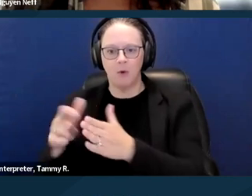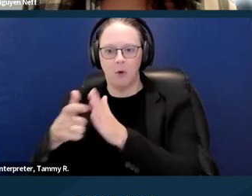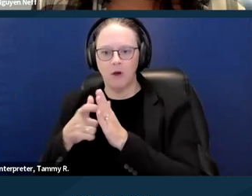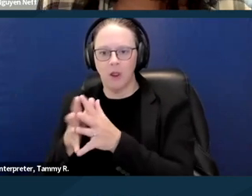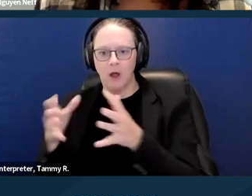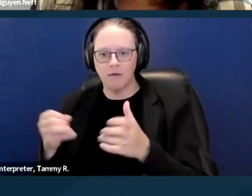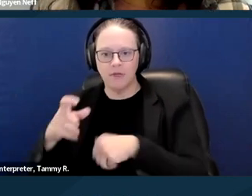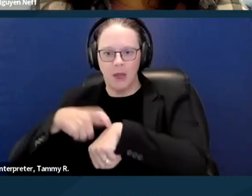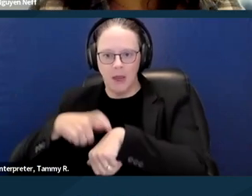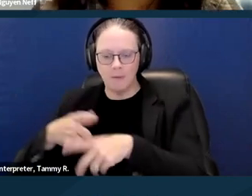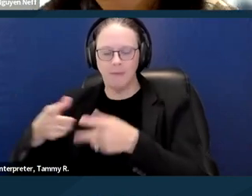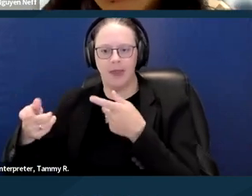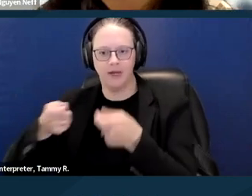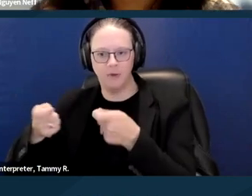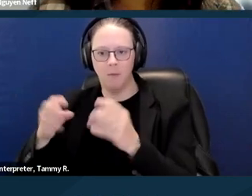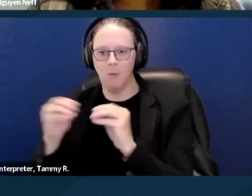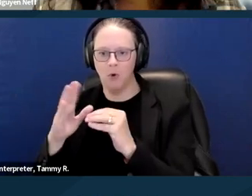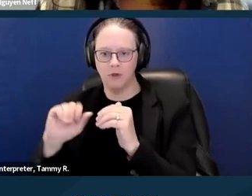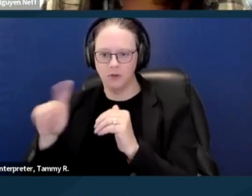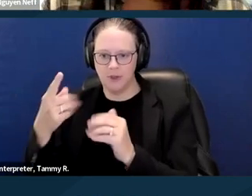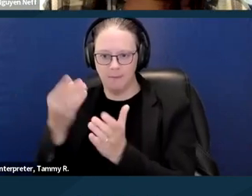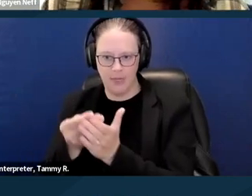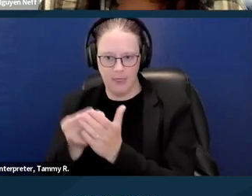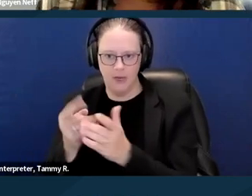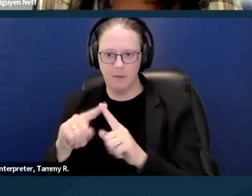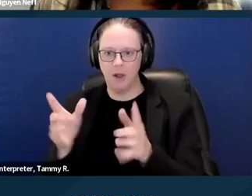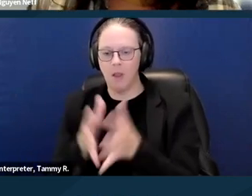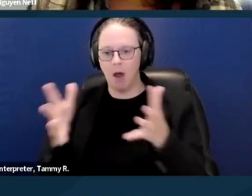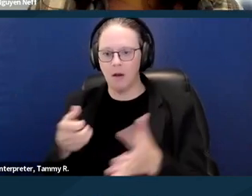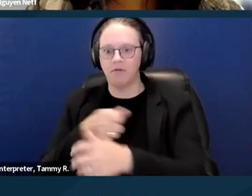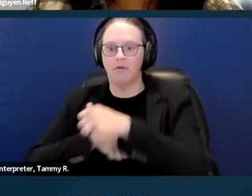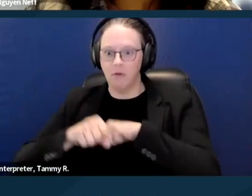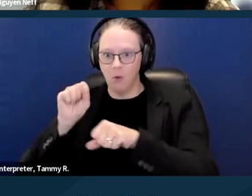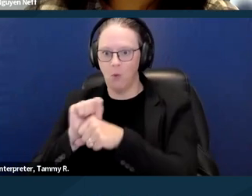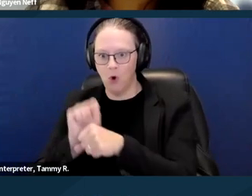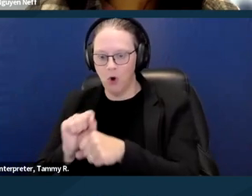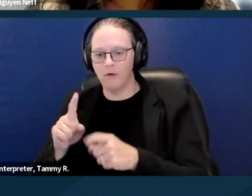a lot of more than just money, but a lot of work on the part of the landlord or management company.